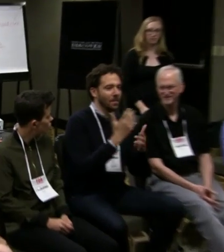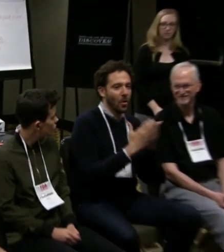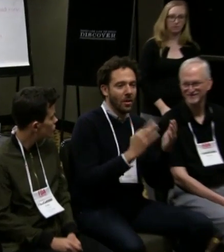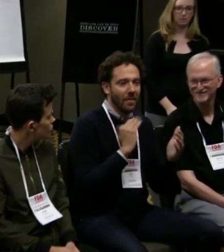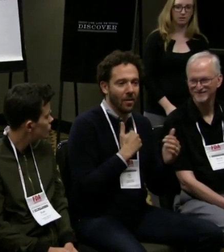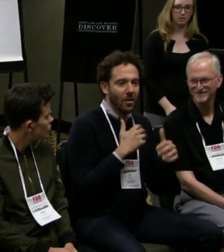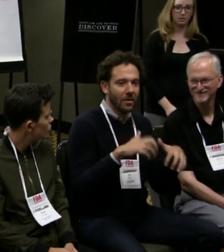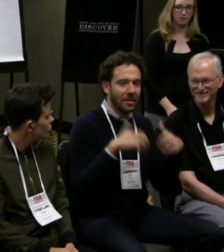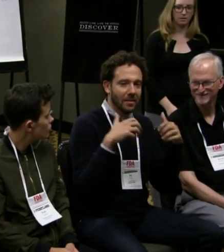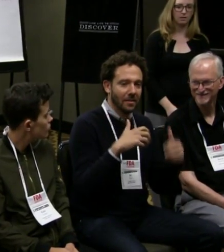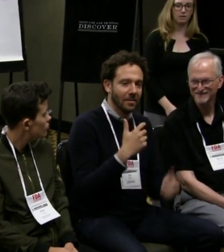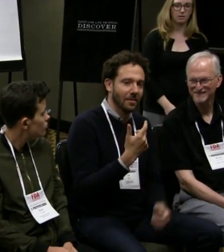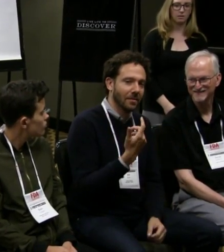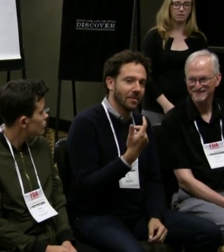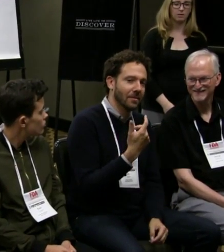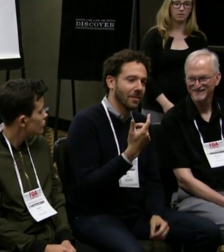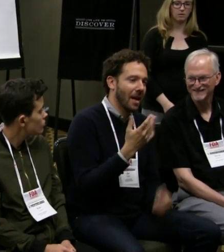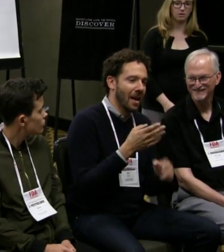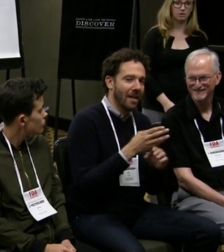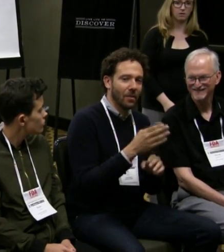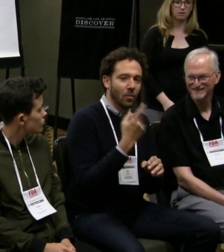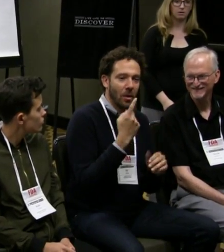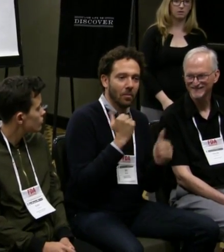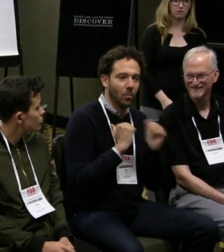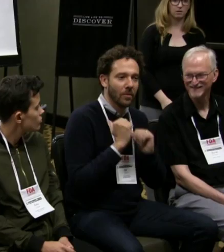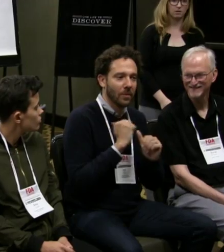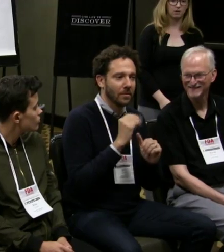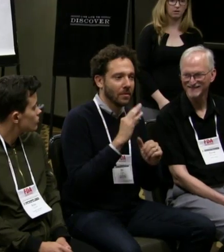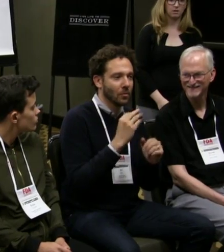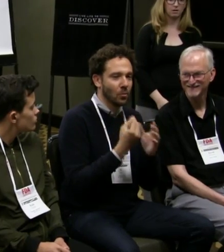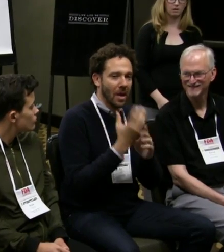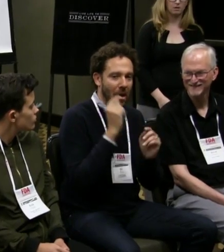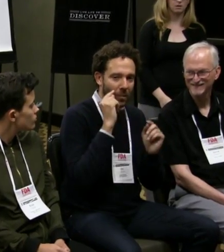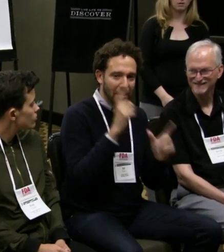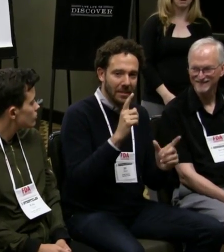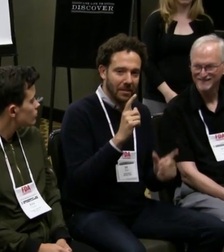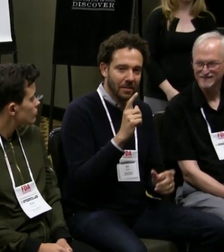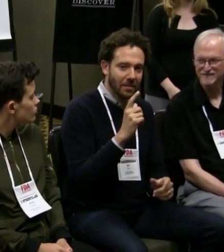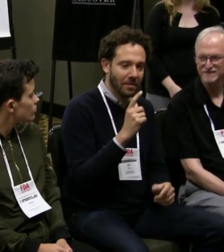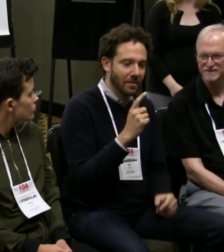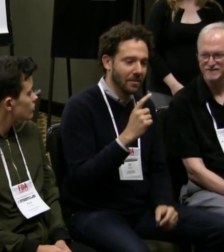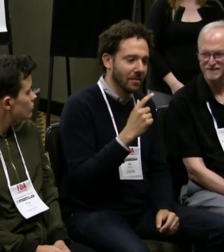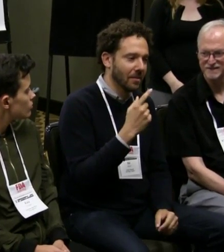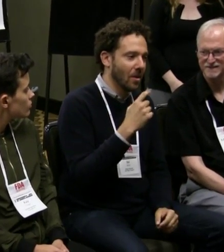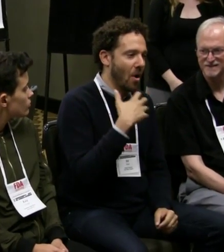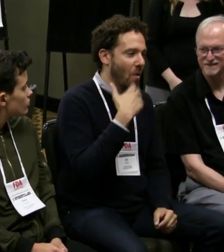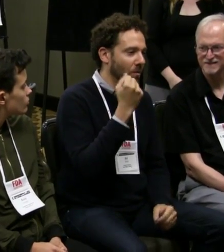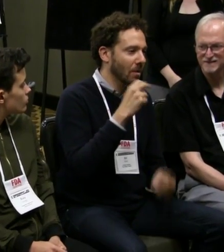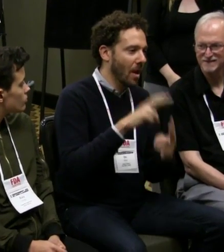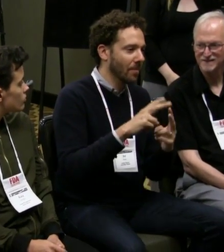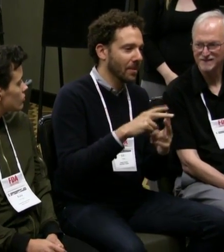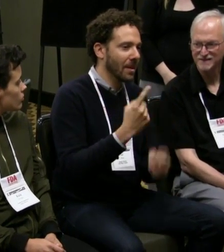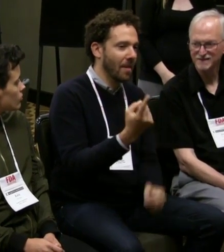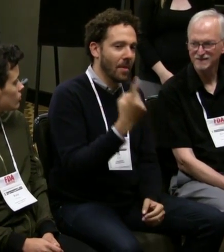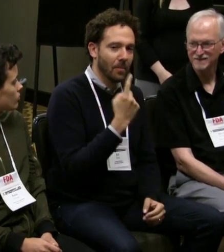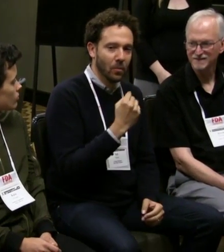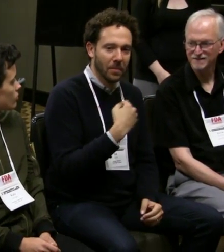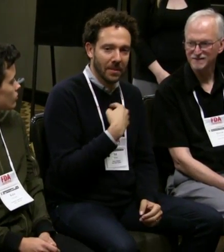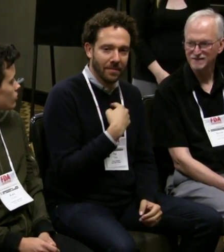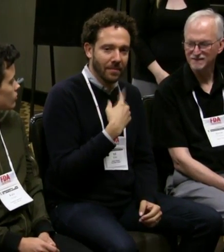(translator) Education is a big part of how we work with our audience. With the production of "Spring Awakening,"